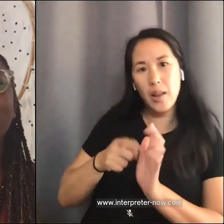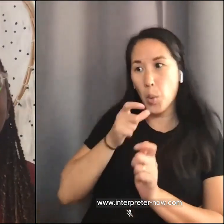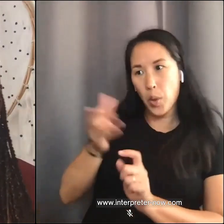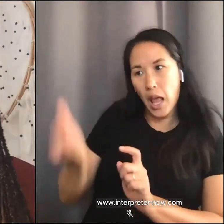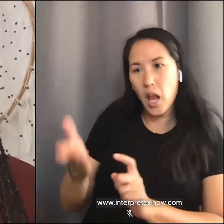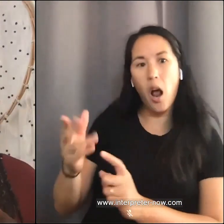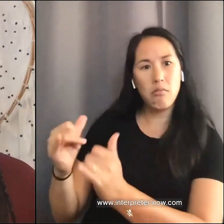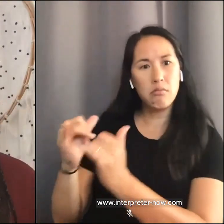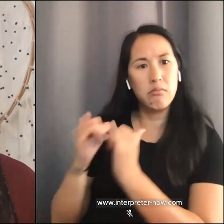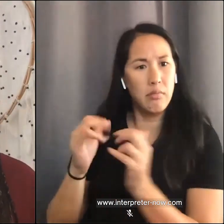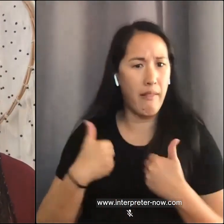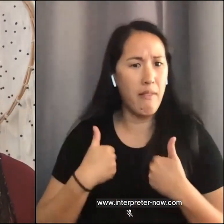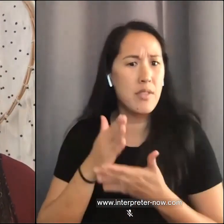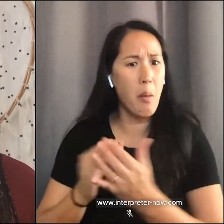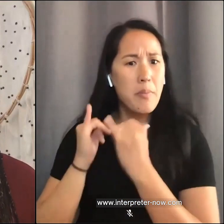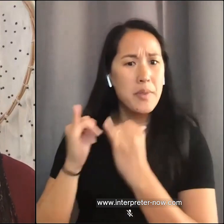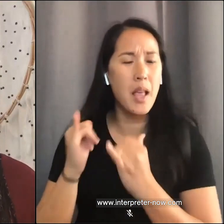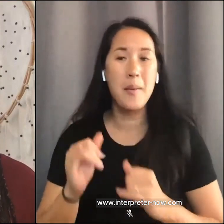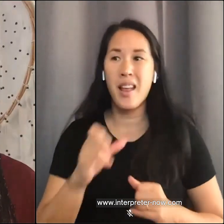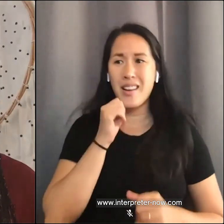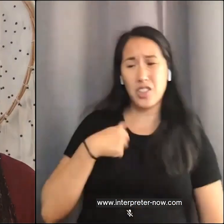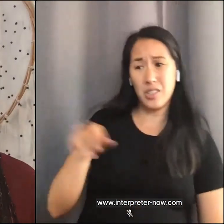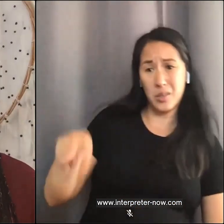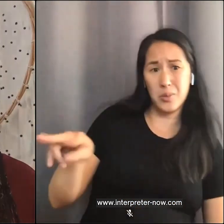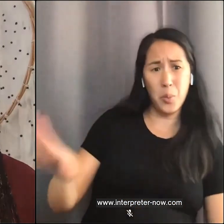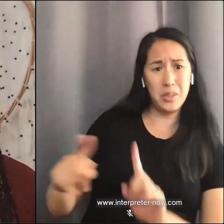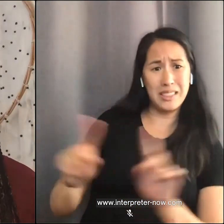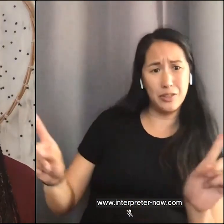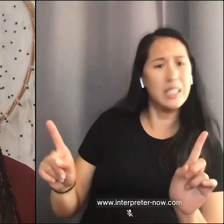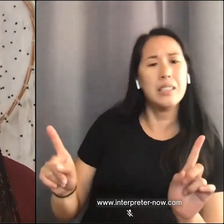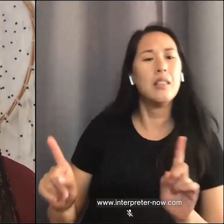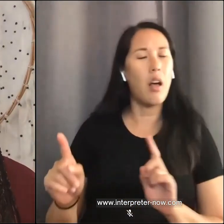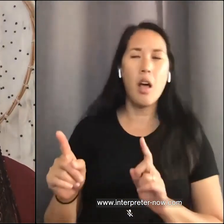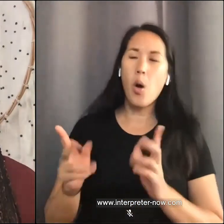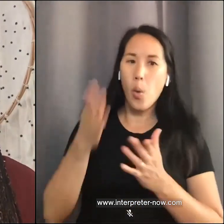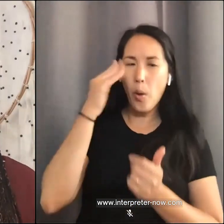simply reflecting on other people as differences, reflecting back to see how we can help grow